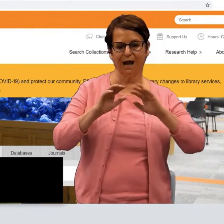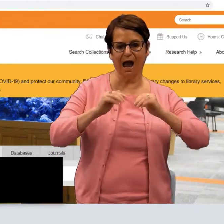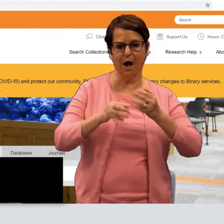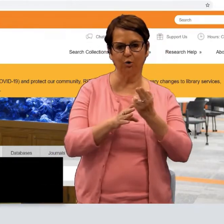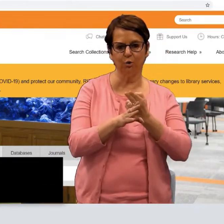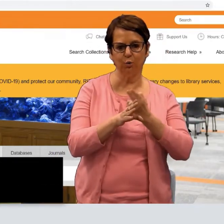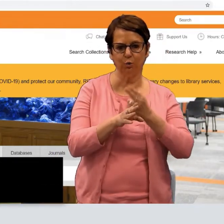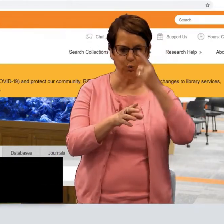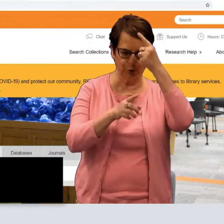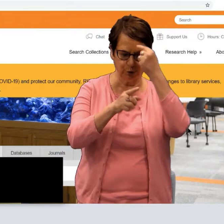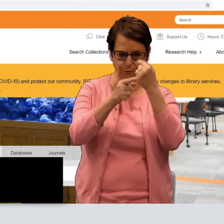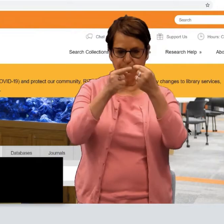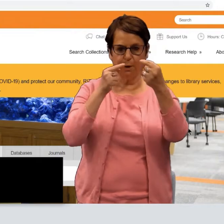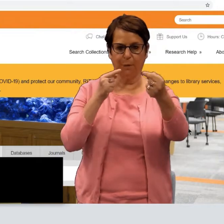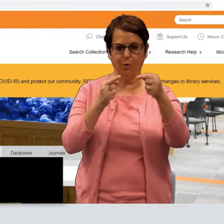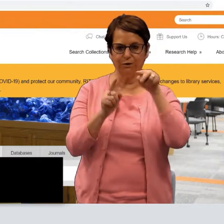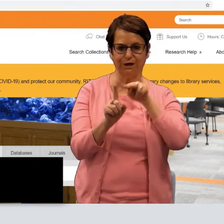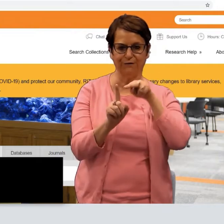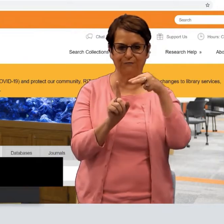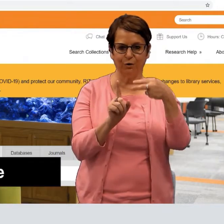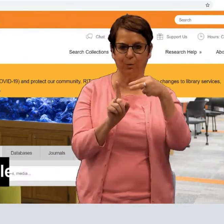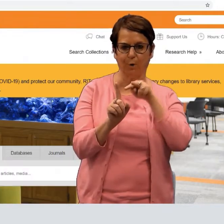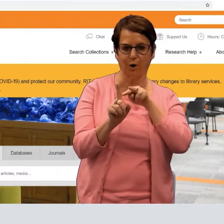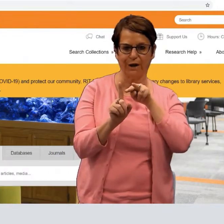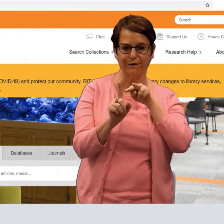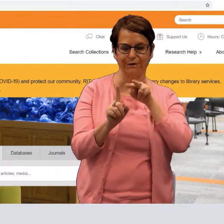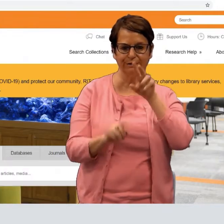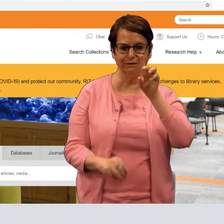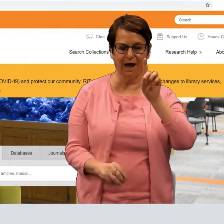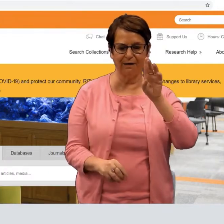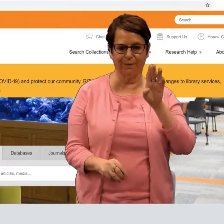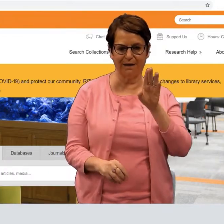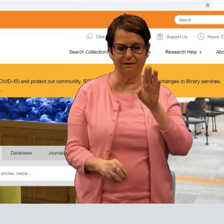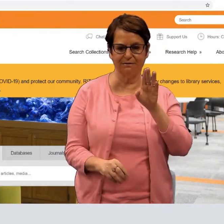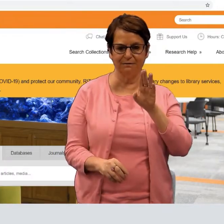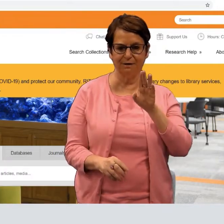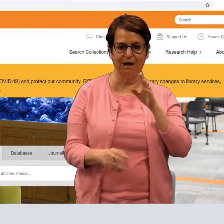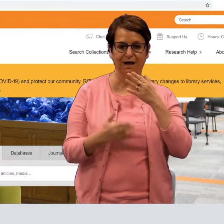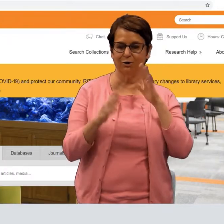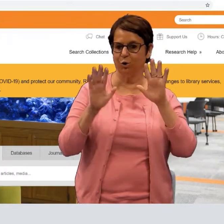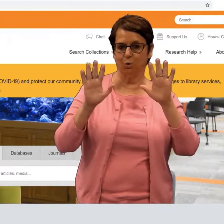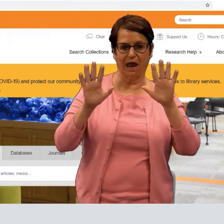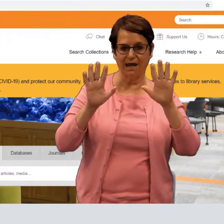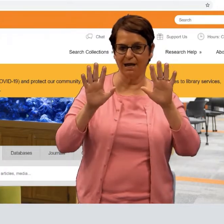Today I will explain how to use the Opposing Viewpoints database.